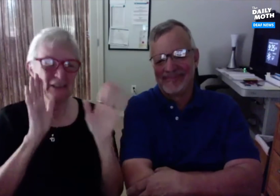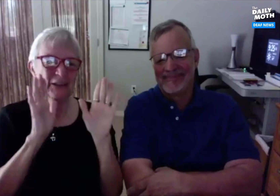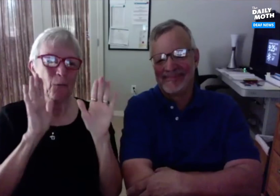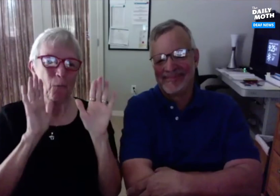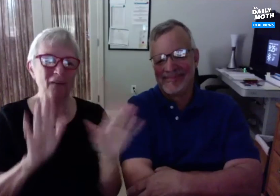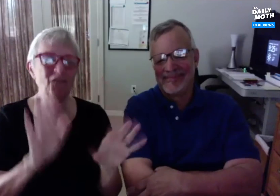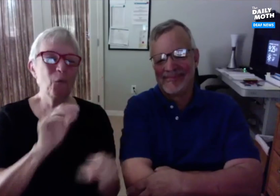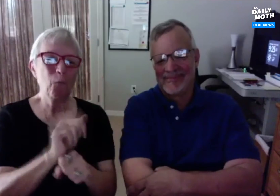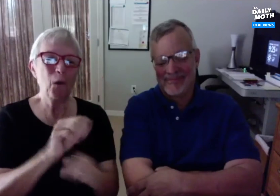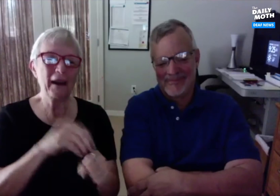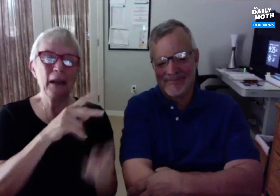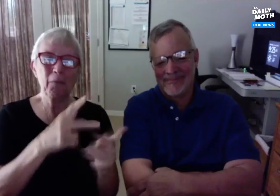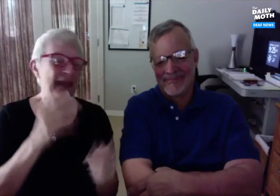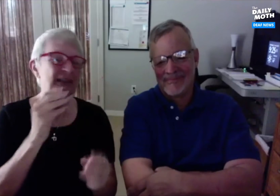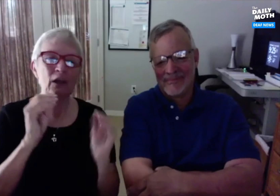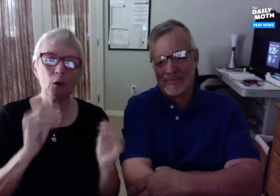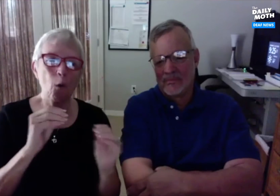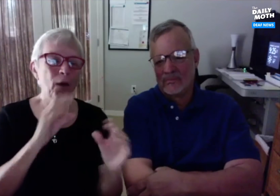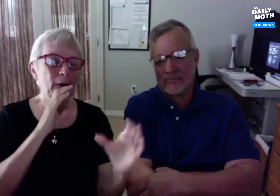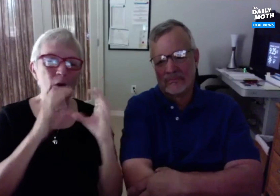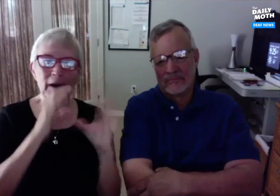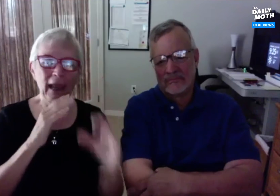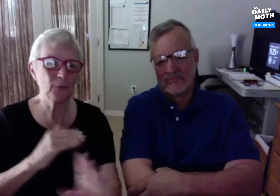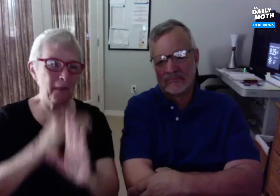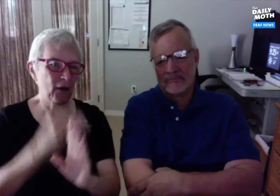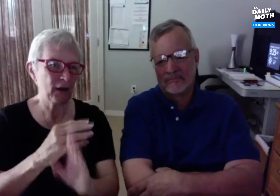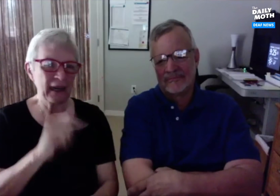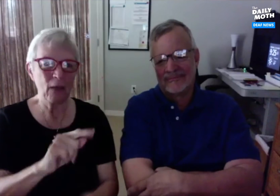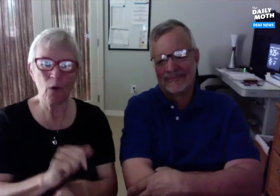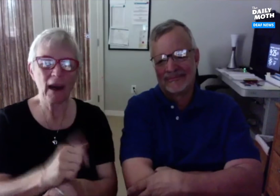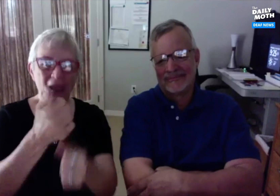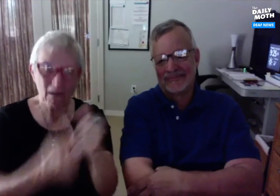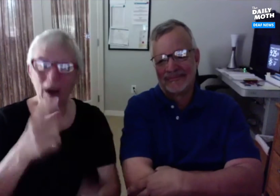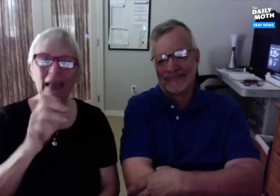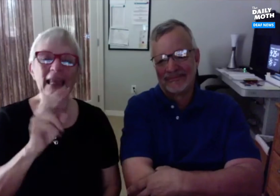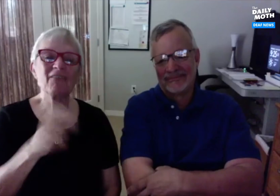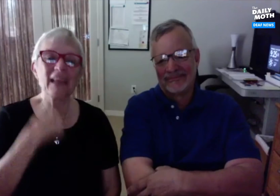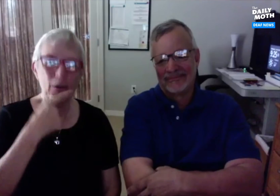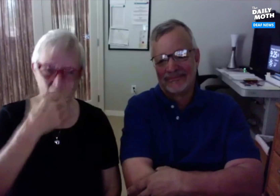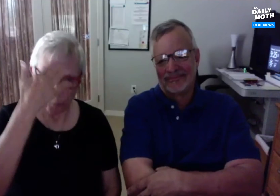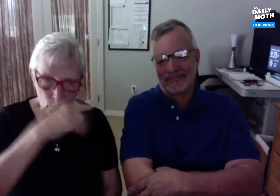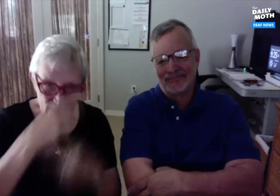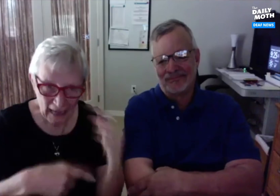It's been wonderful working at that place. There are no communication barriers at work. Everyone, even those who are hearing,